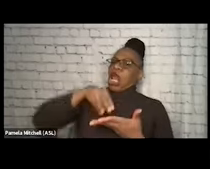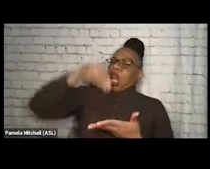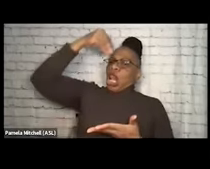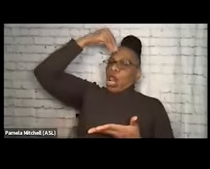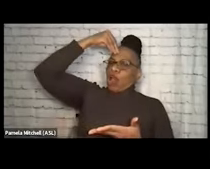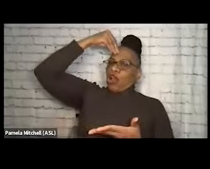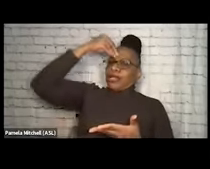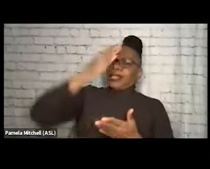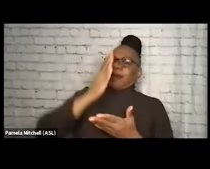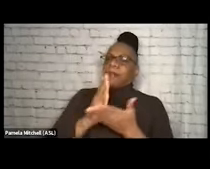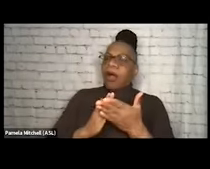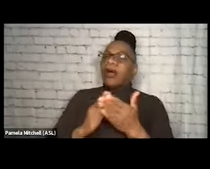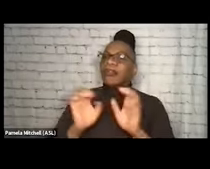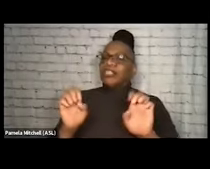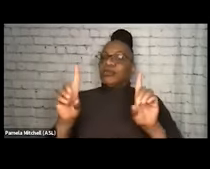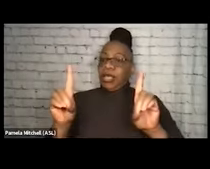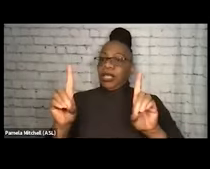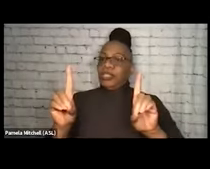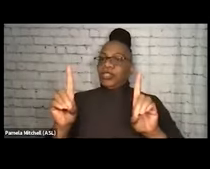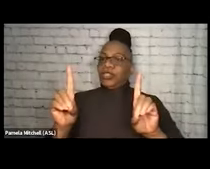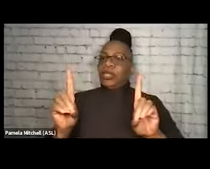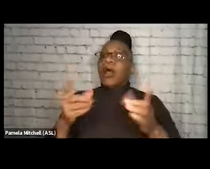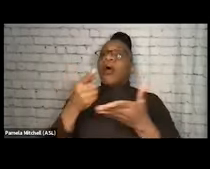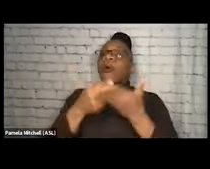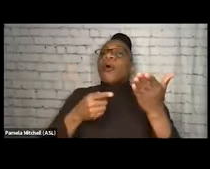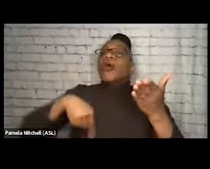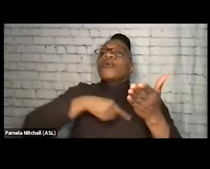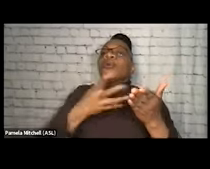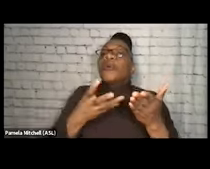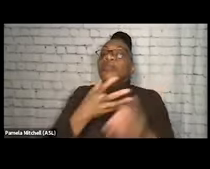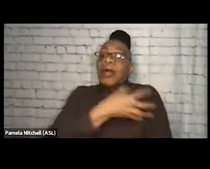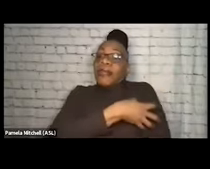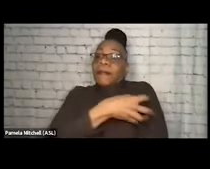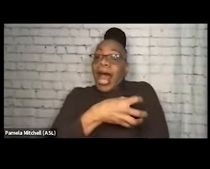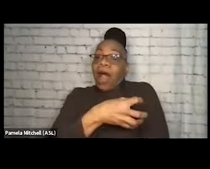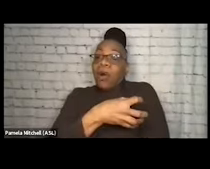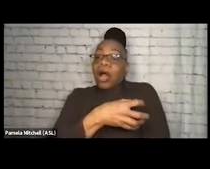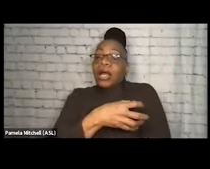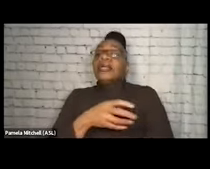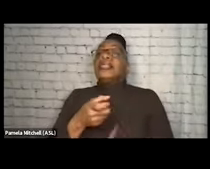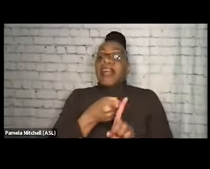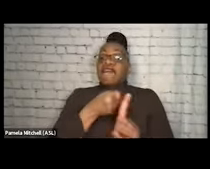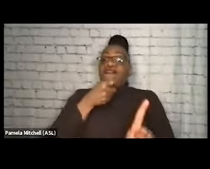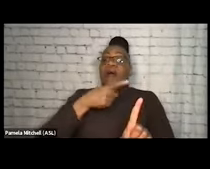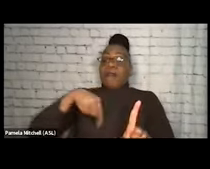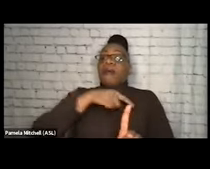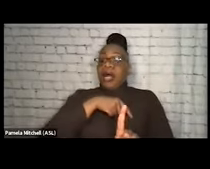and we want to shift the power away from us as much as possible. There's always gonna be inherent power dynamics